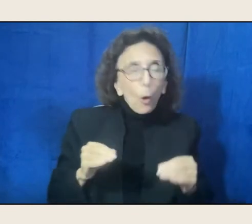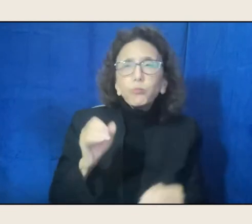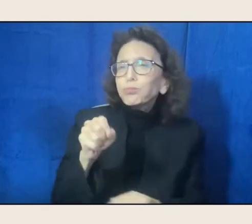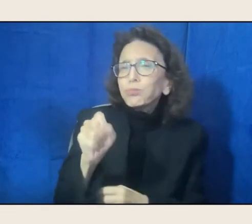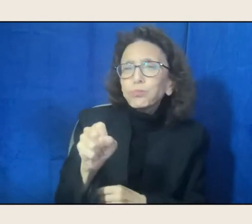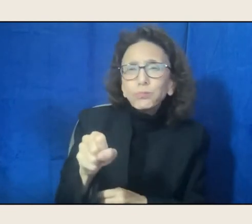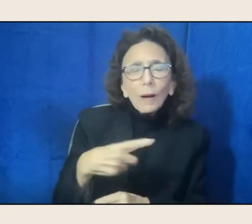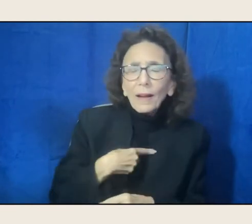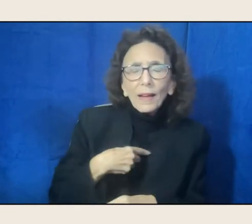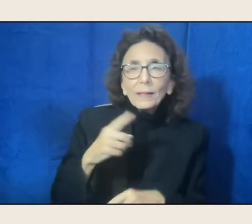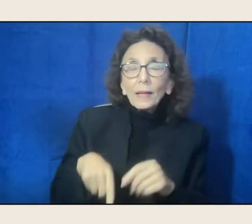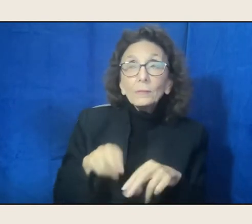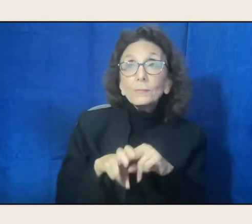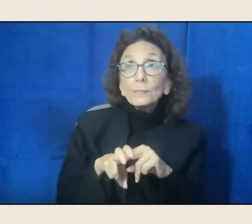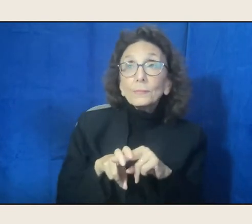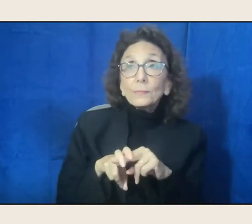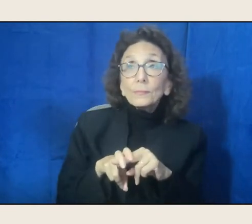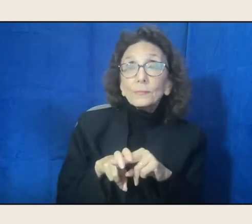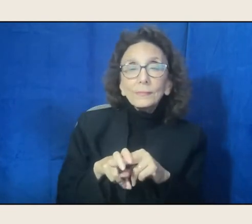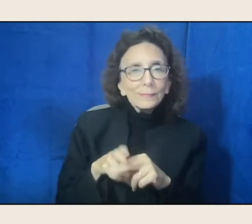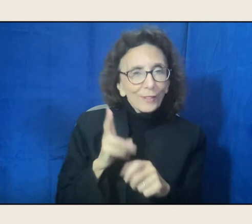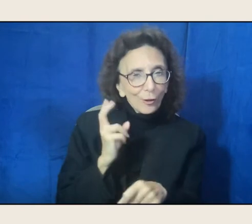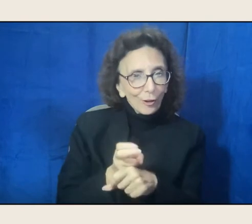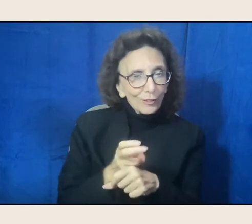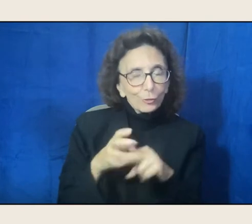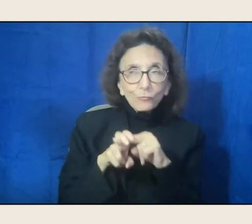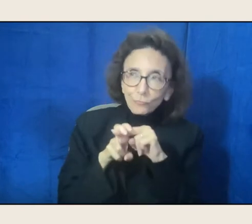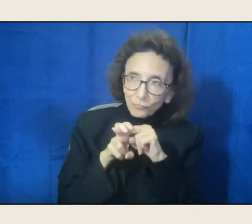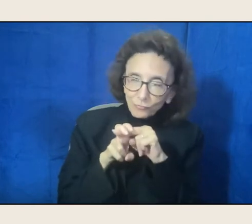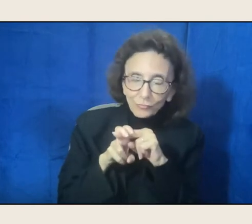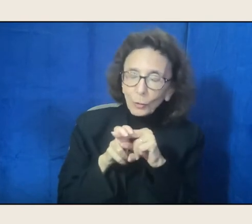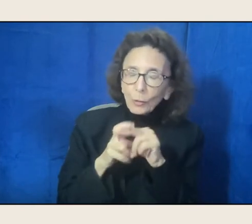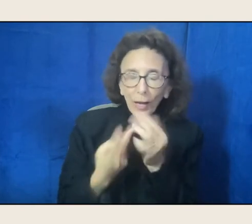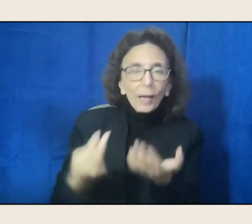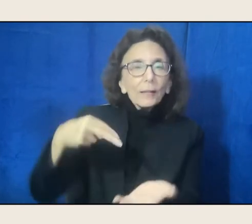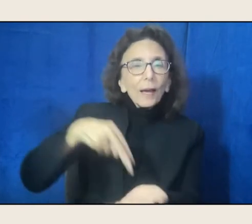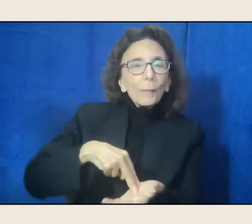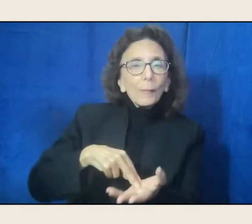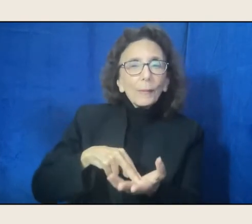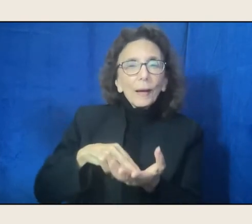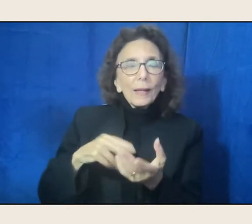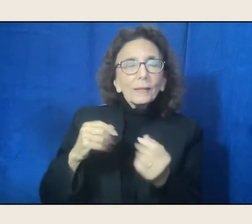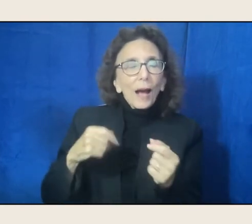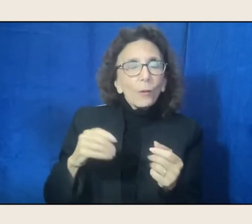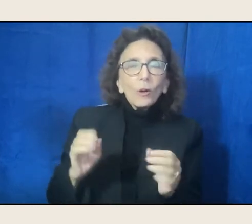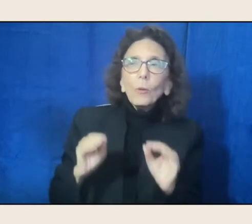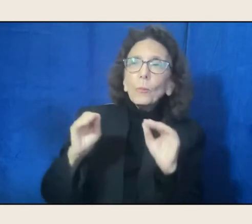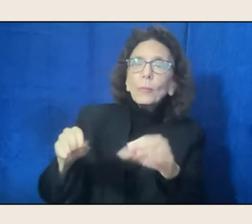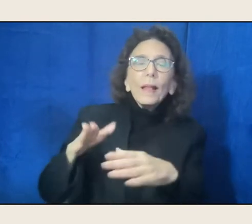I have a hard time sitting still, so I get up, and I do put a lot of music on, and dance, and move around.